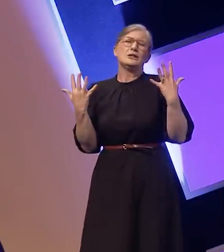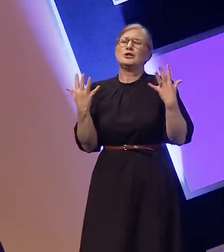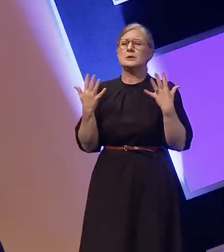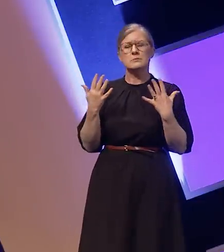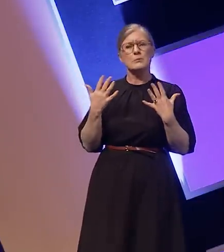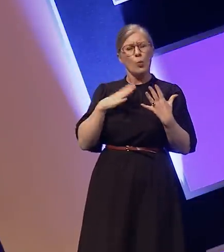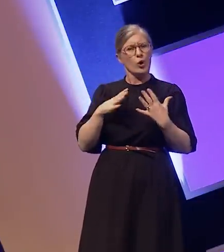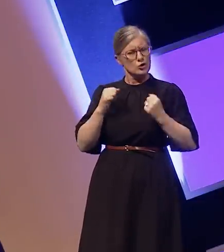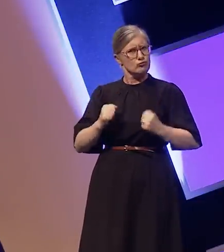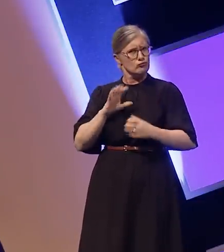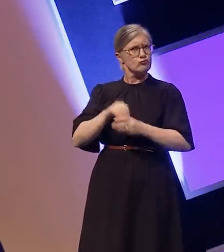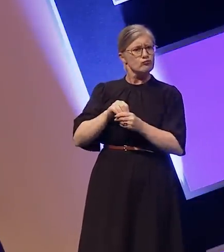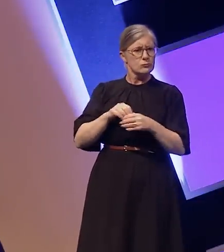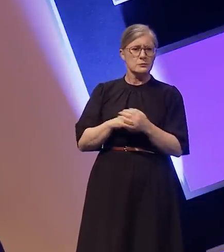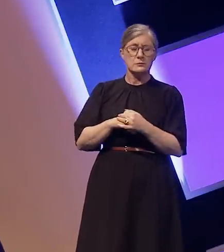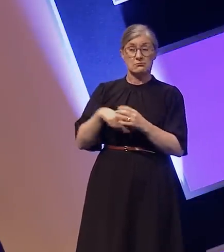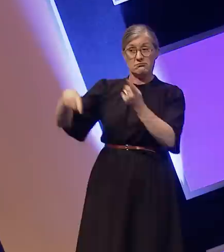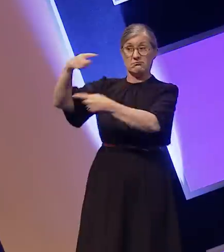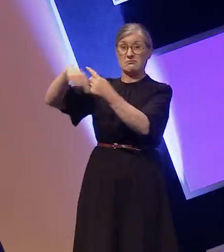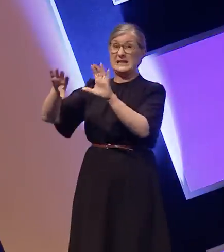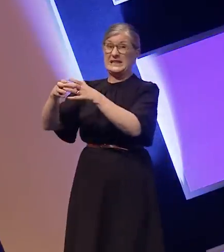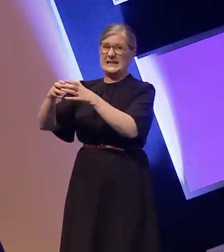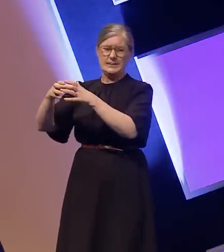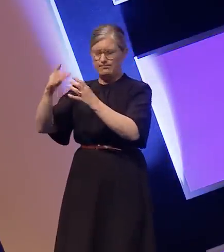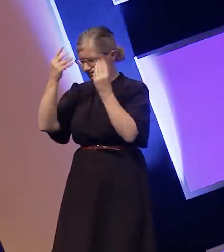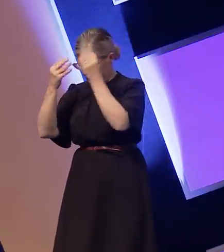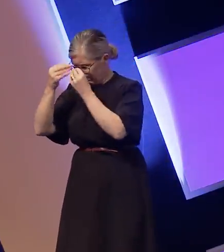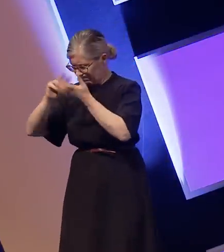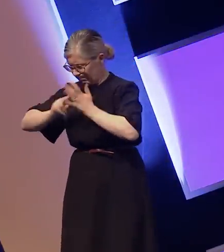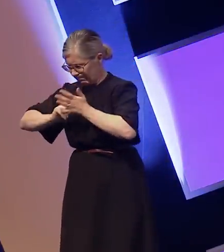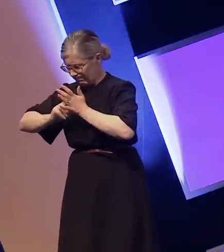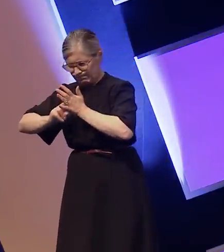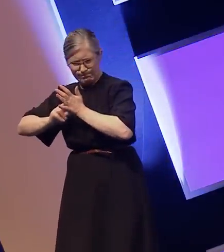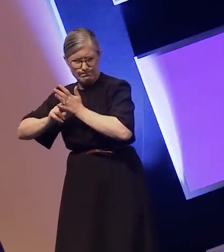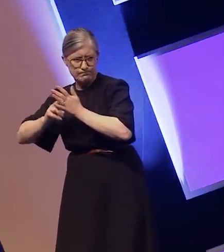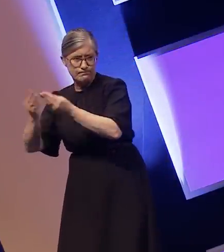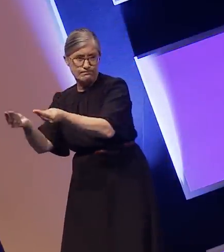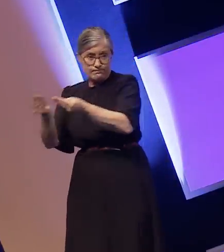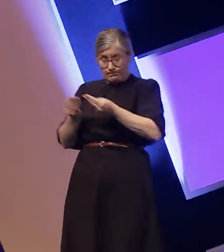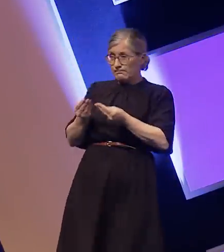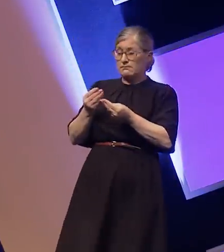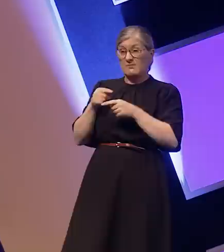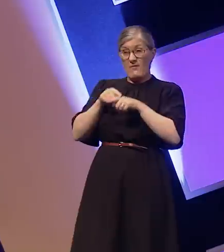The Strictly team went away and put a plan together based on my ideas. Incredibly quickly, the team